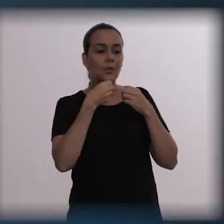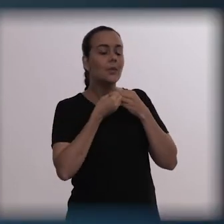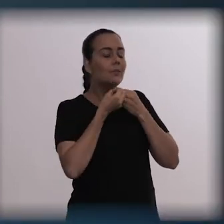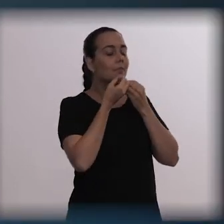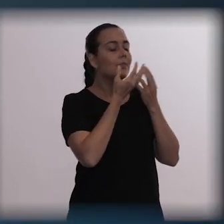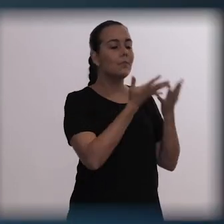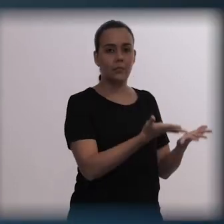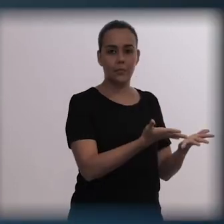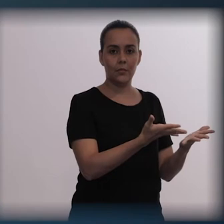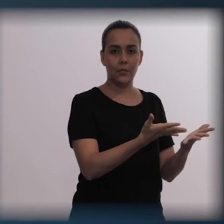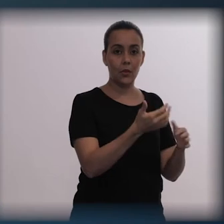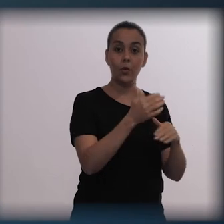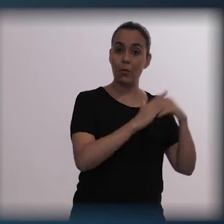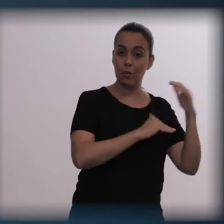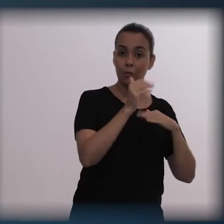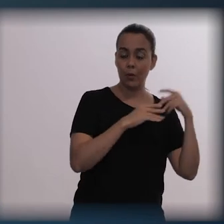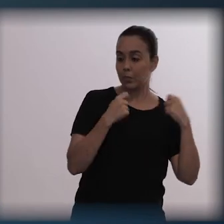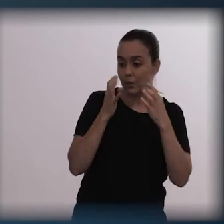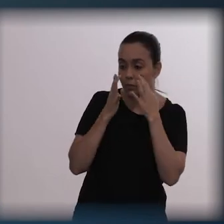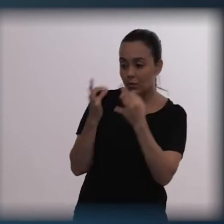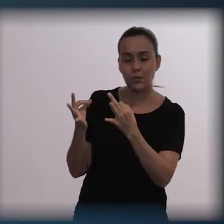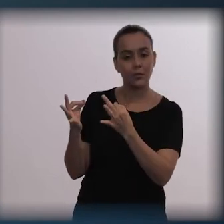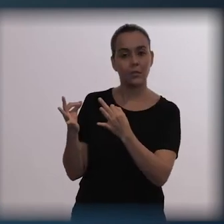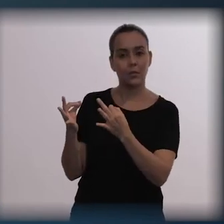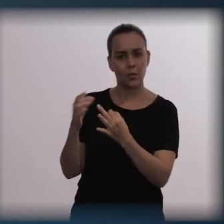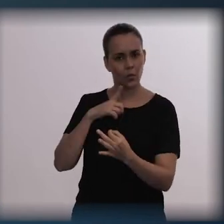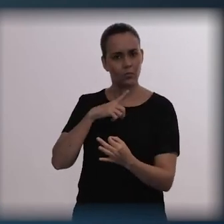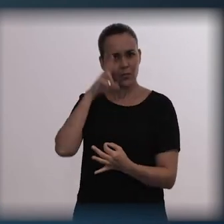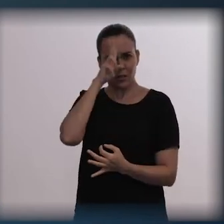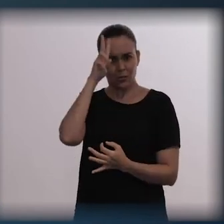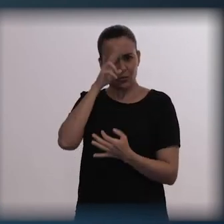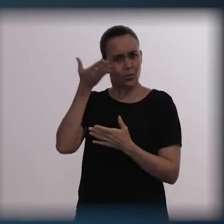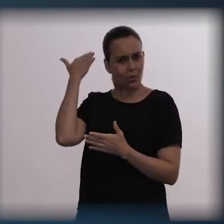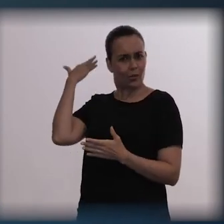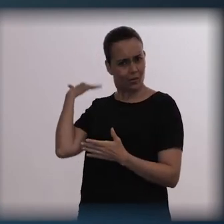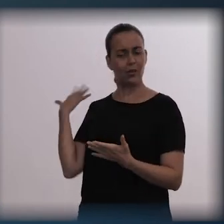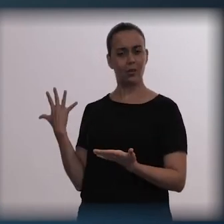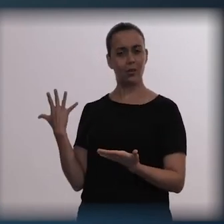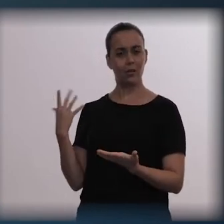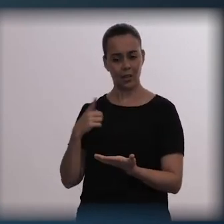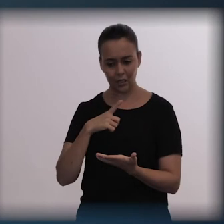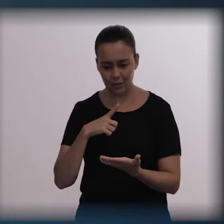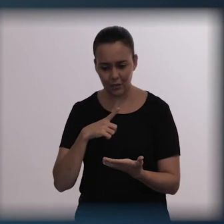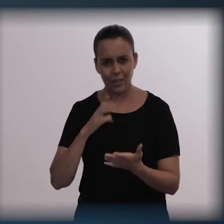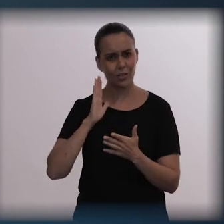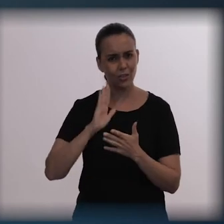Nobody tries to commit suicide out of the blue. There is usually a whole process before,